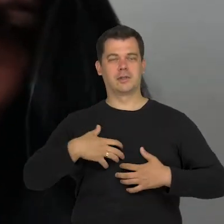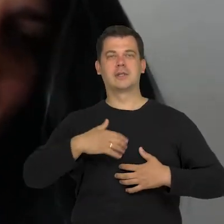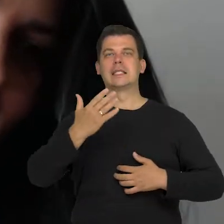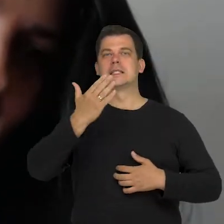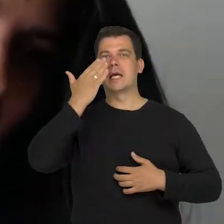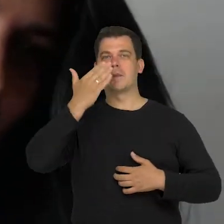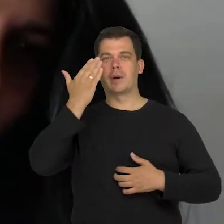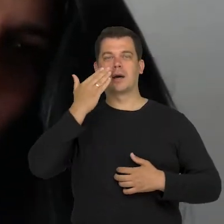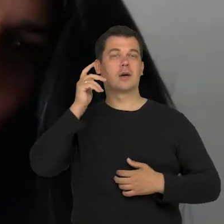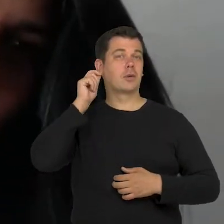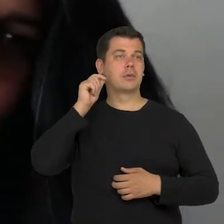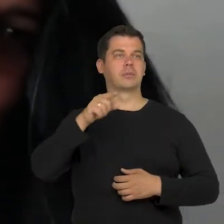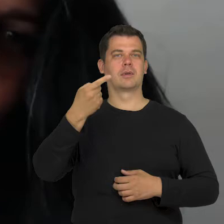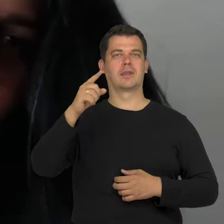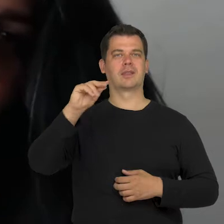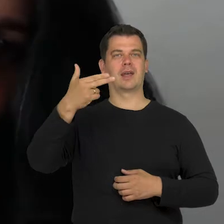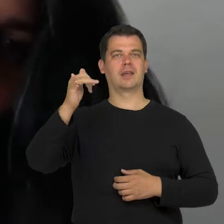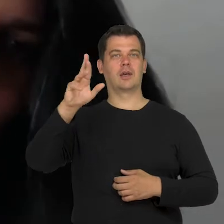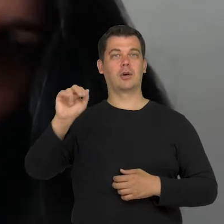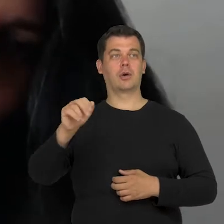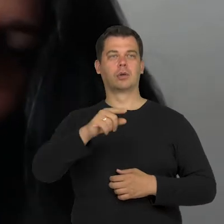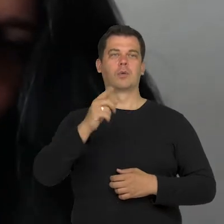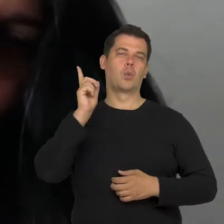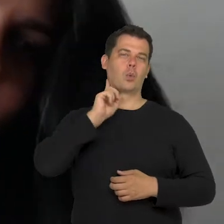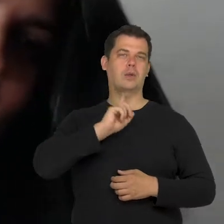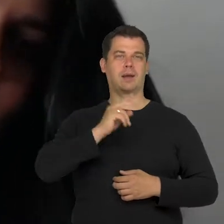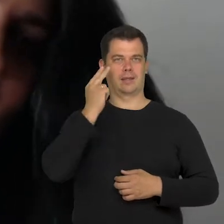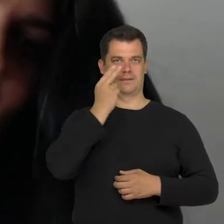where De Niro plays a blind person. There is a scene